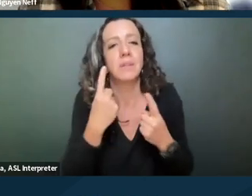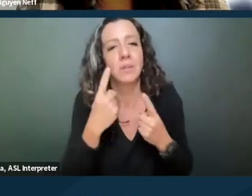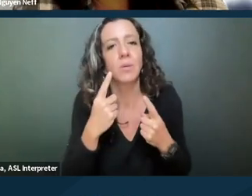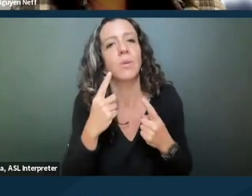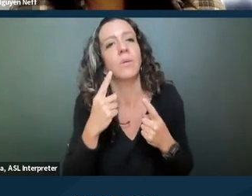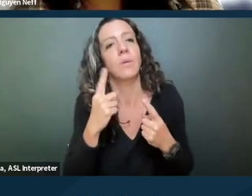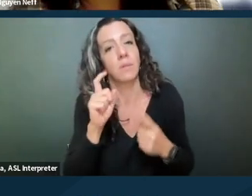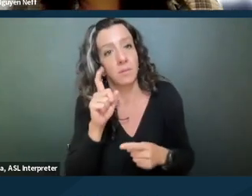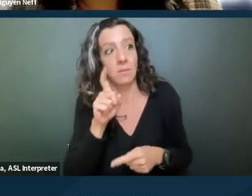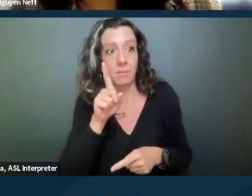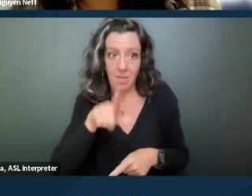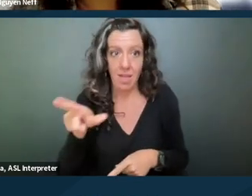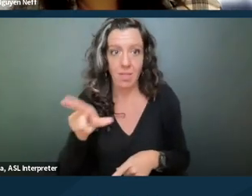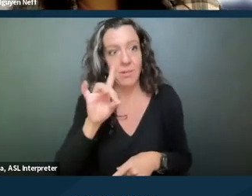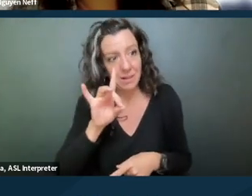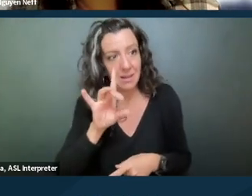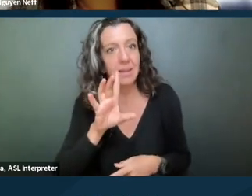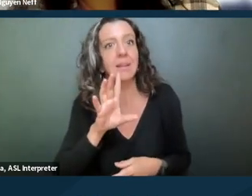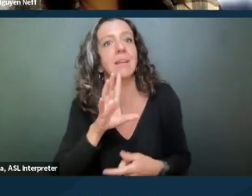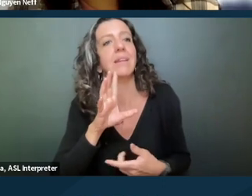the landlord engage in disability discrimination.